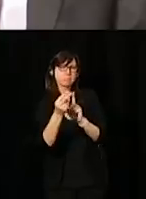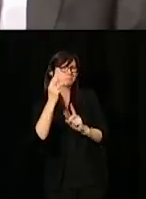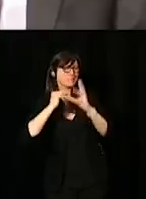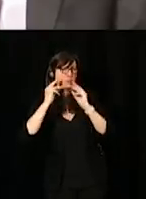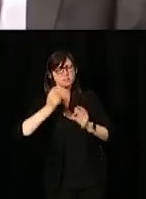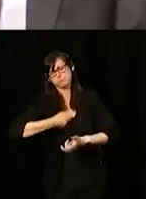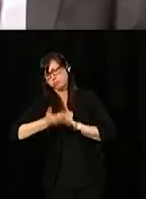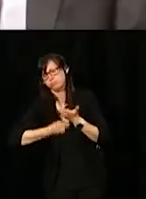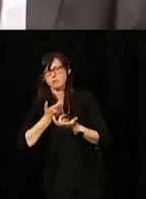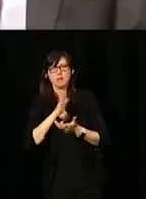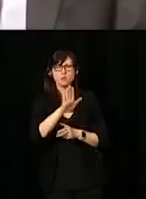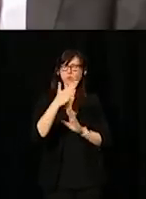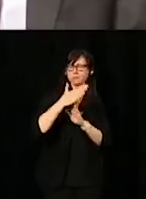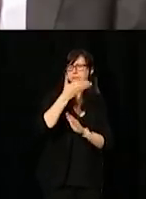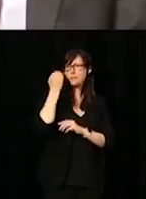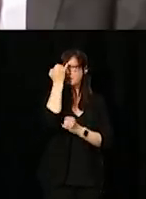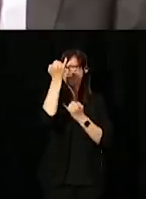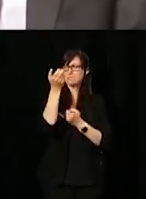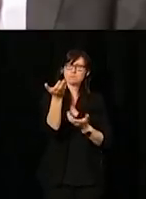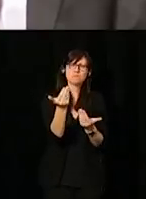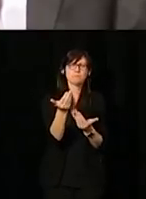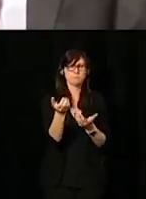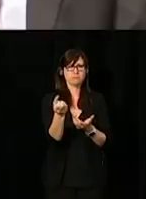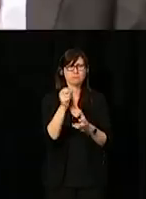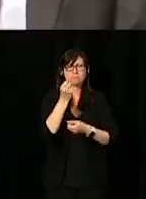and your very best ideas on how to make the government of Canada